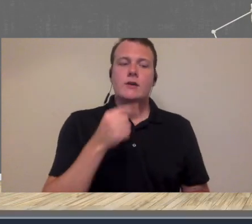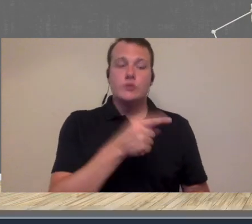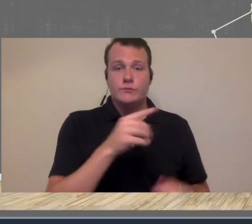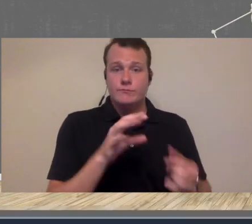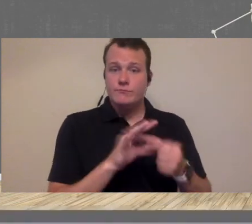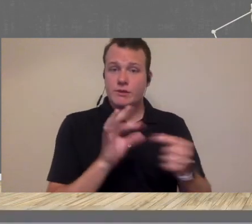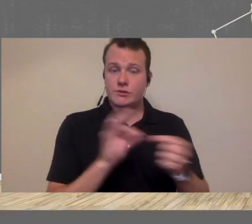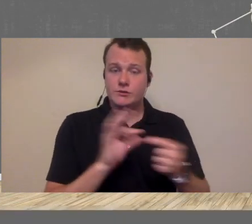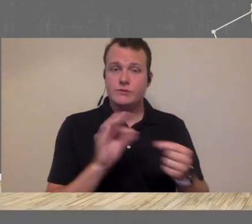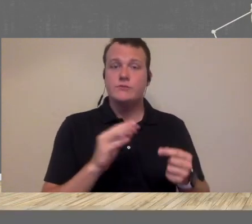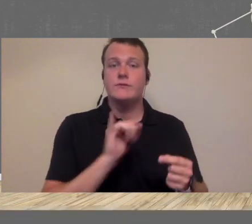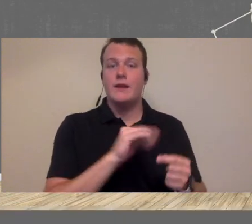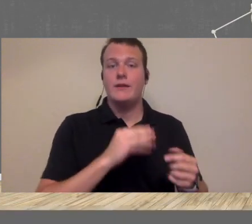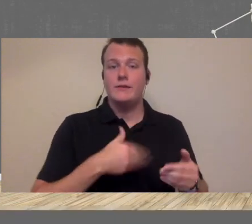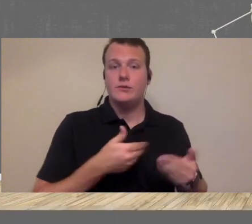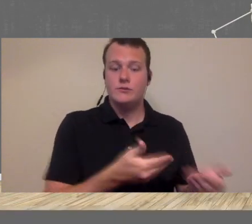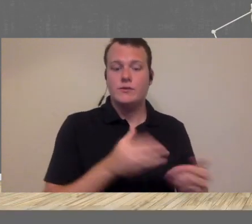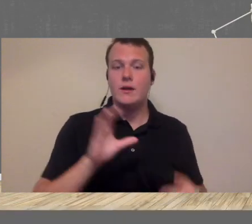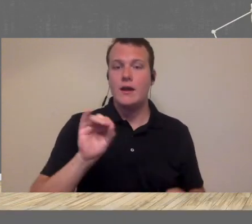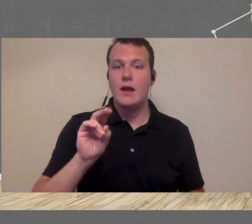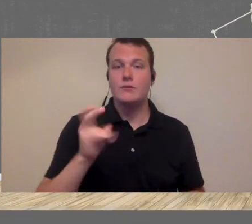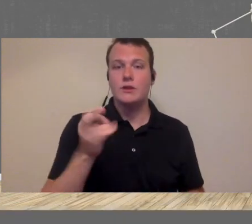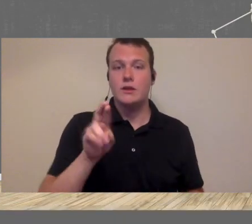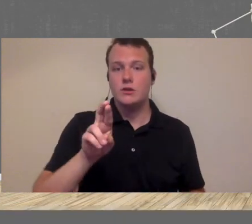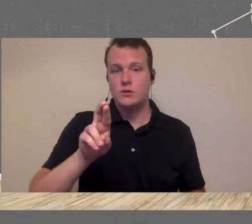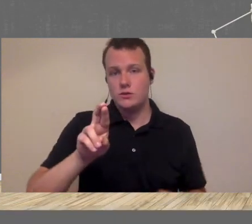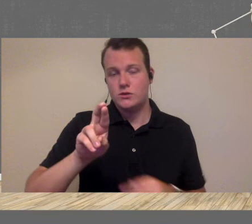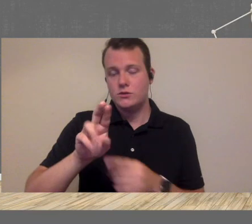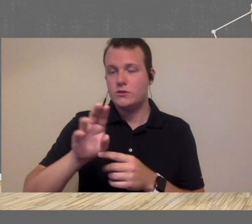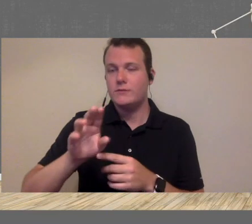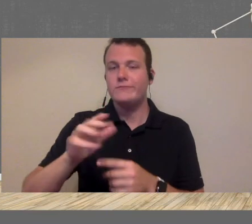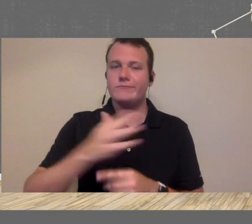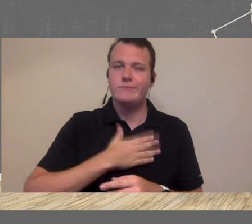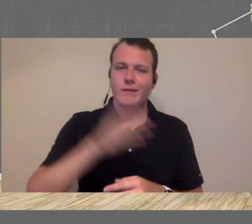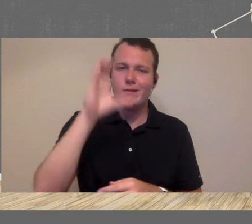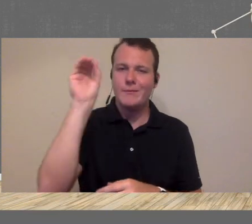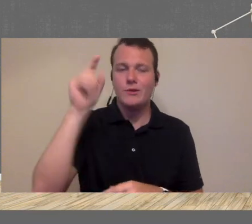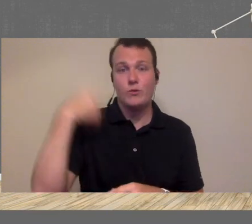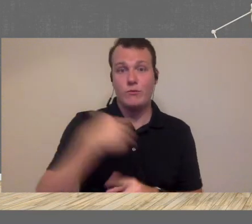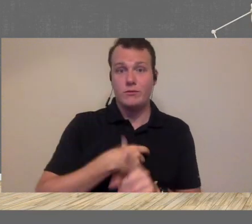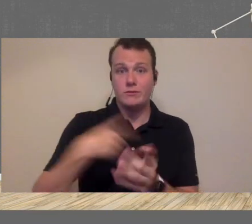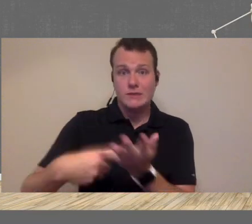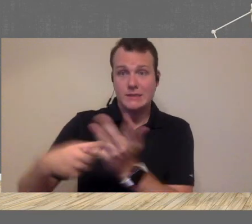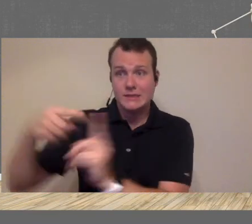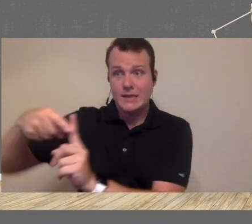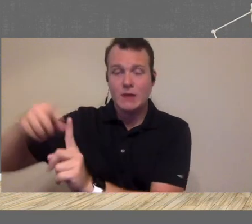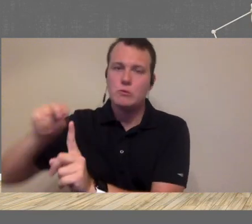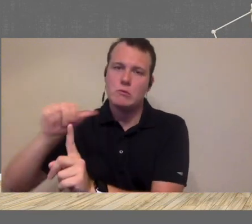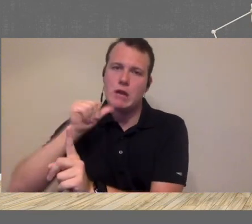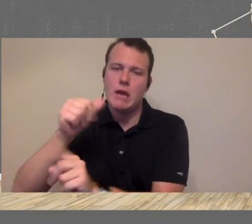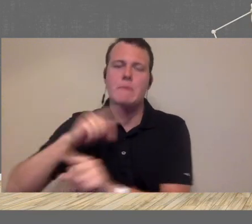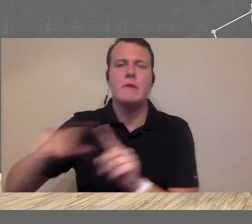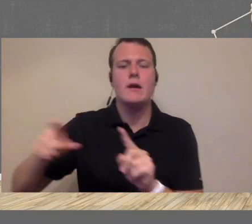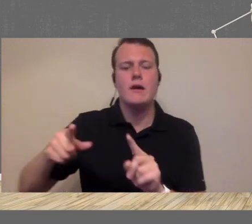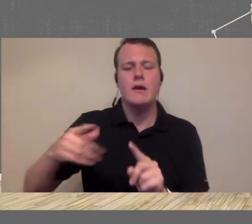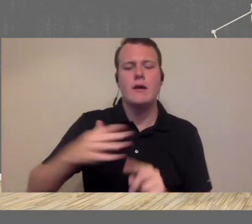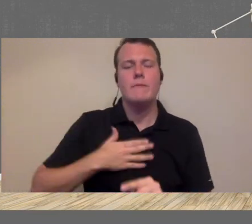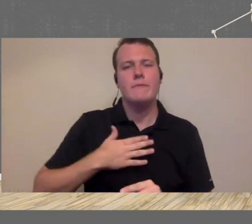mentioned in the introduction so counselors my company obviously we're not gonna be talking about counselor but just to kind of highlight that I tend to